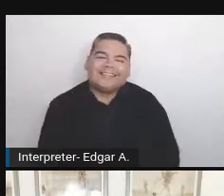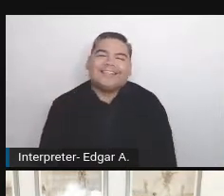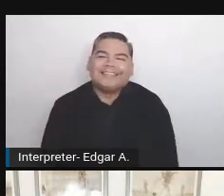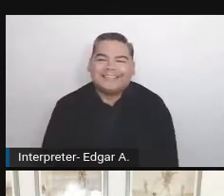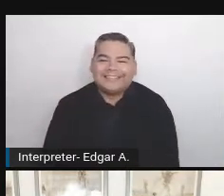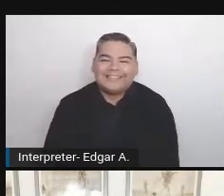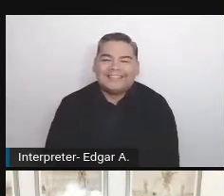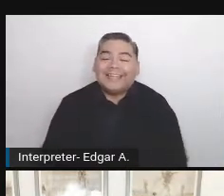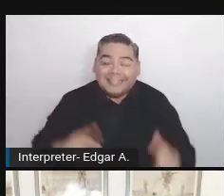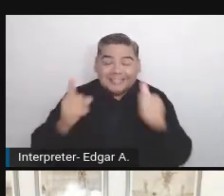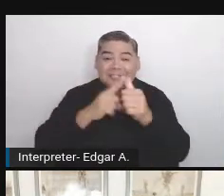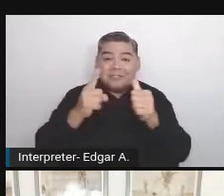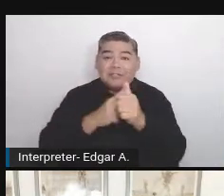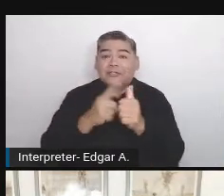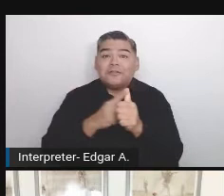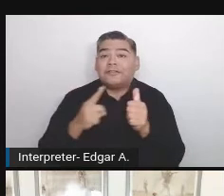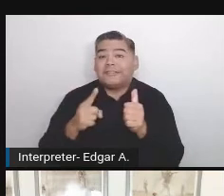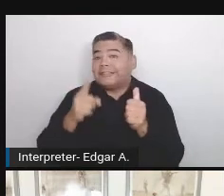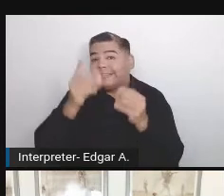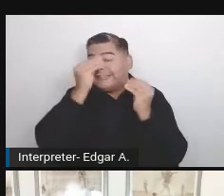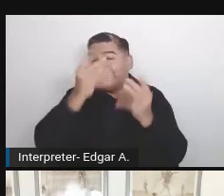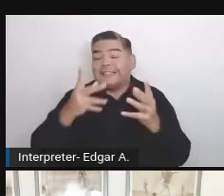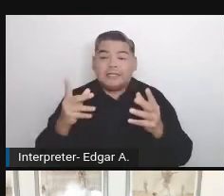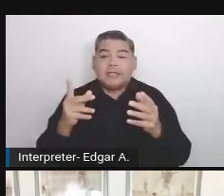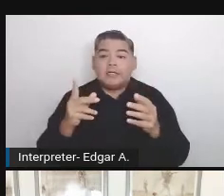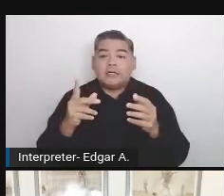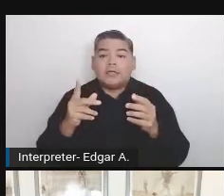Before I start, I want to start with a small anecdote,